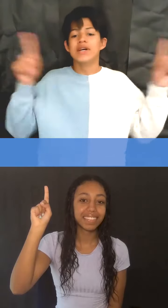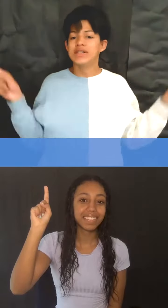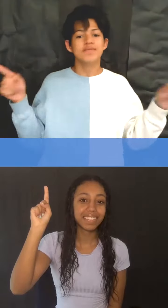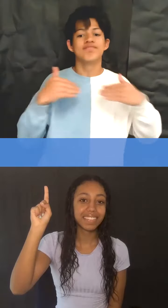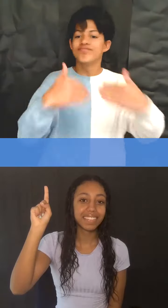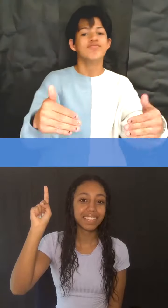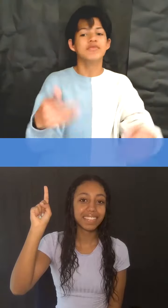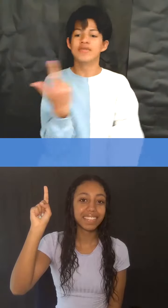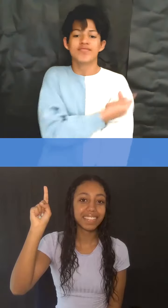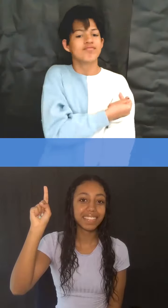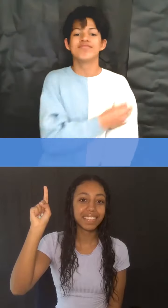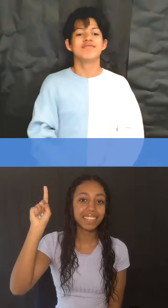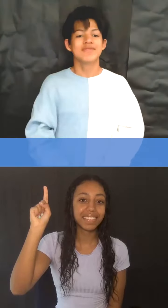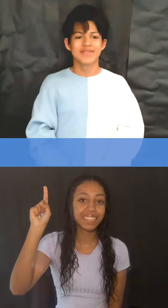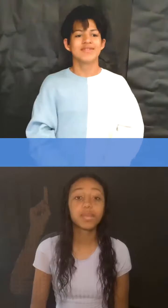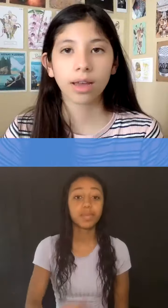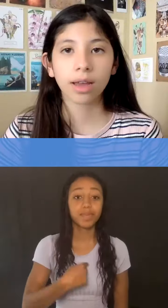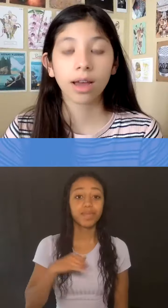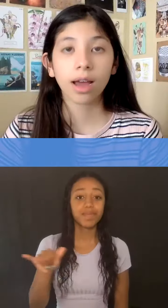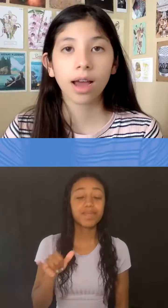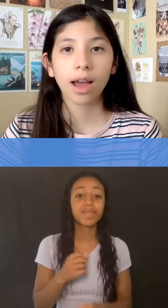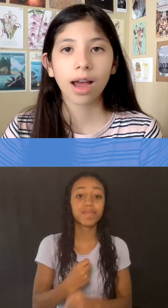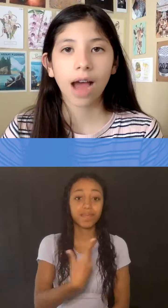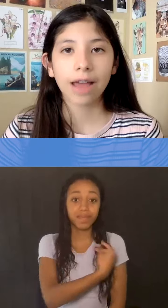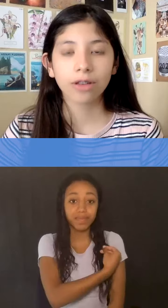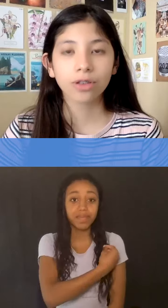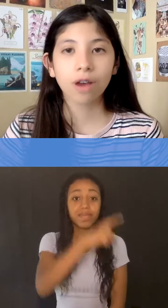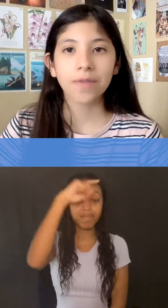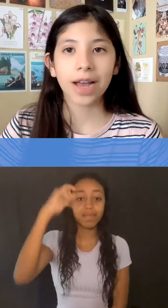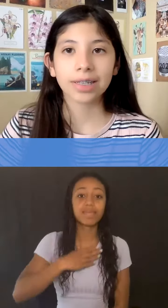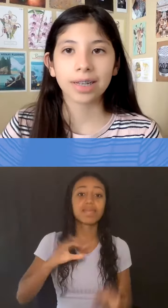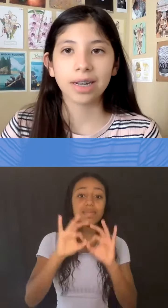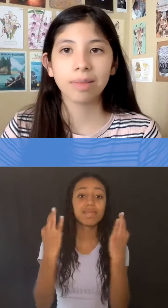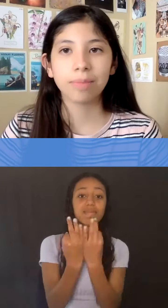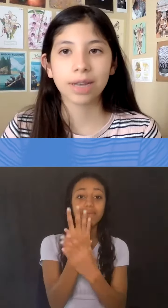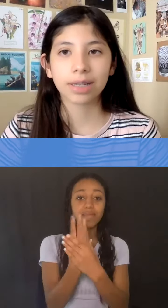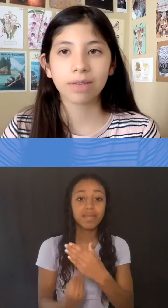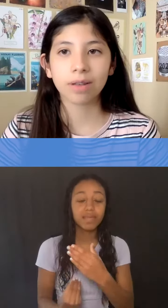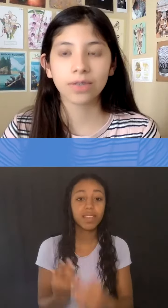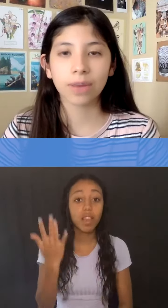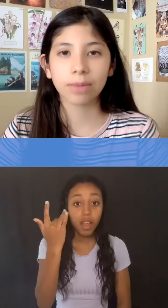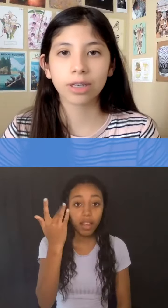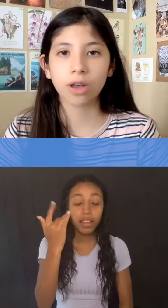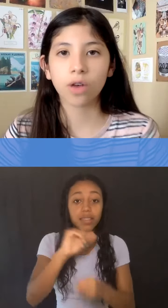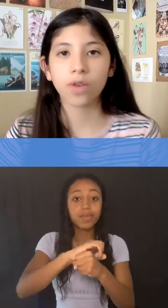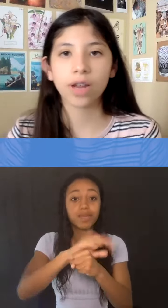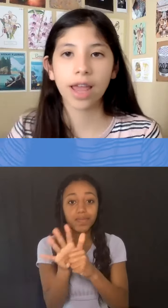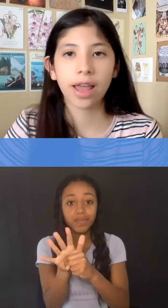I went ahead and got the vaccine. I also got vaccinated because I lost family to Covid,